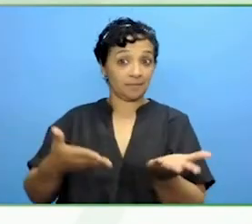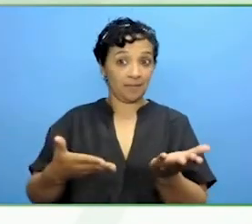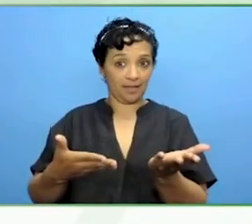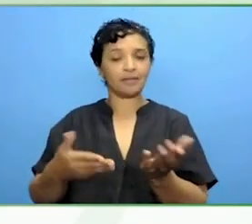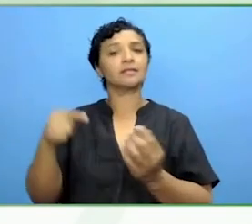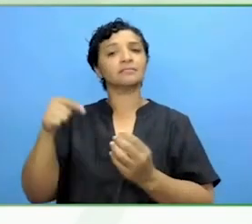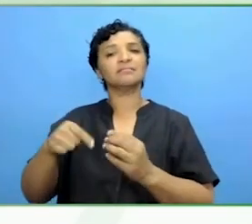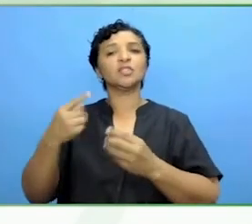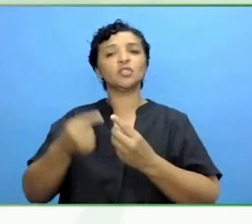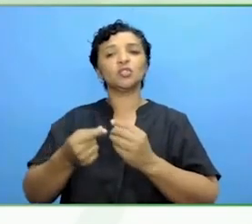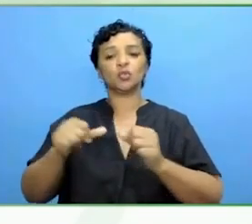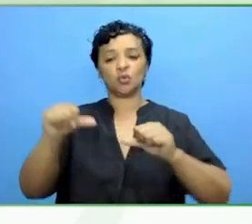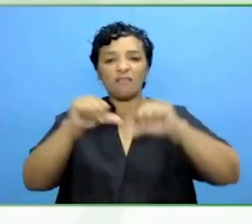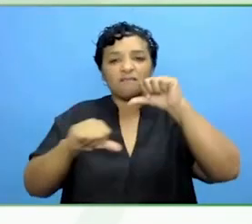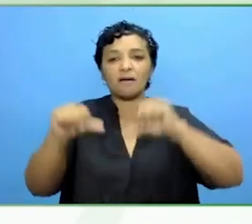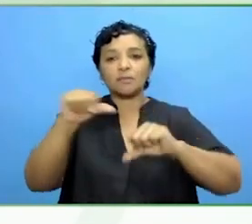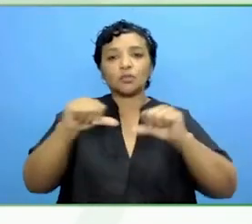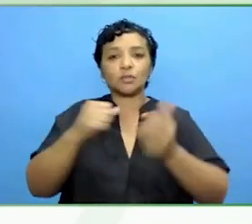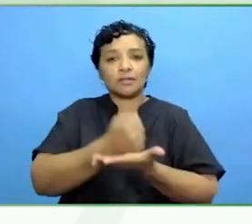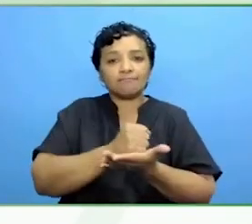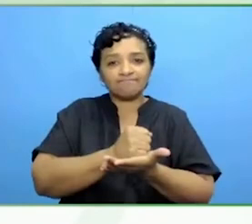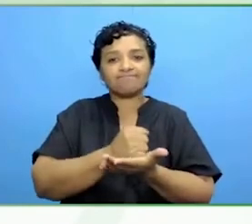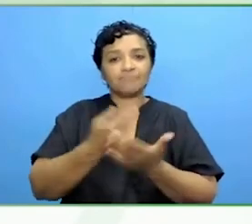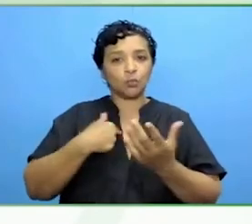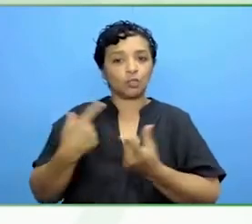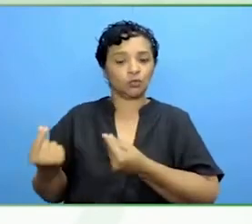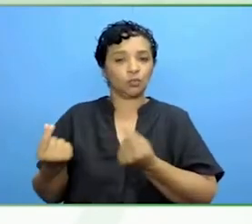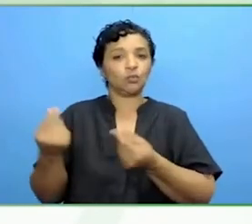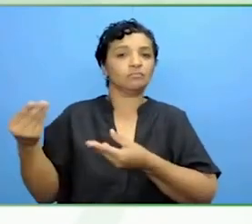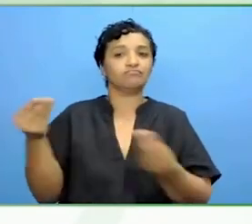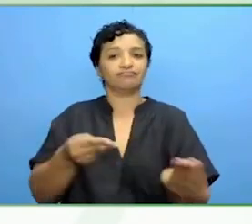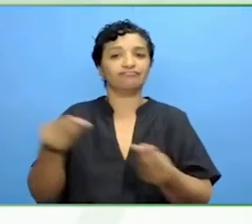in the world.